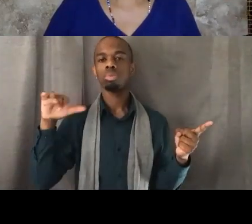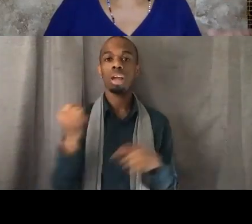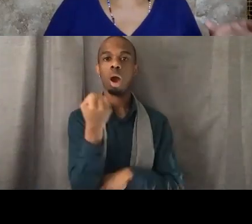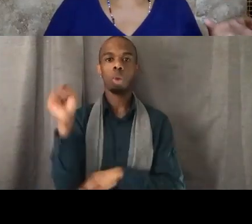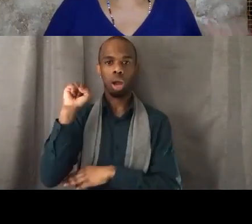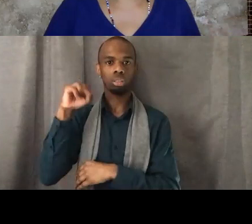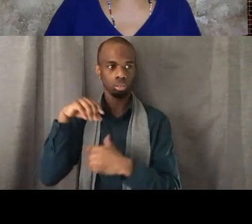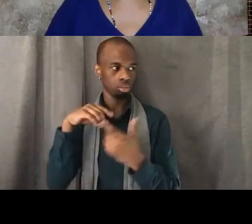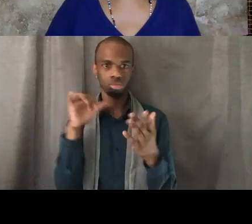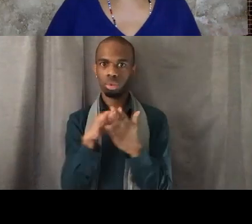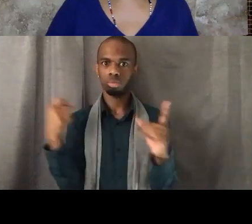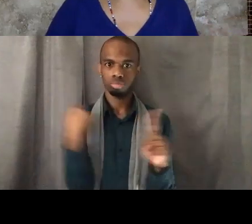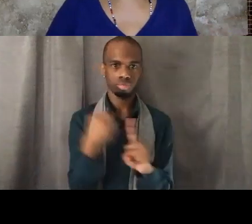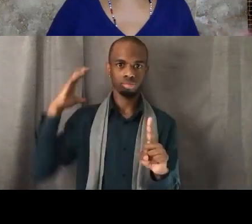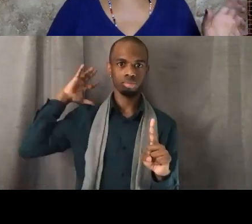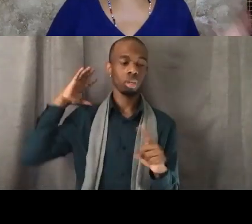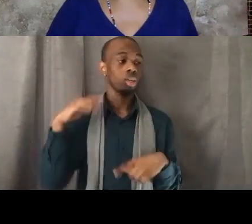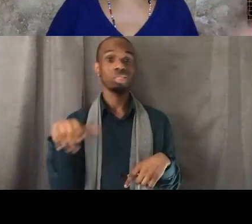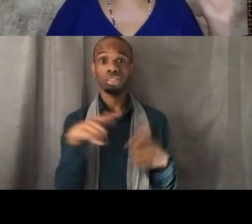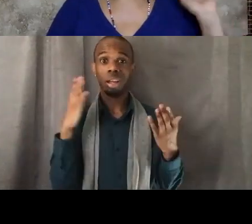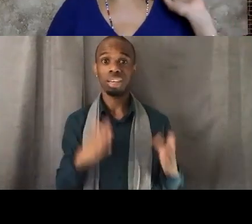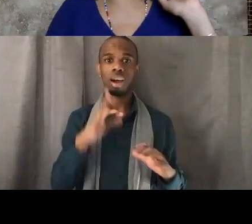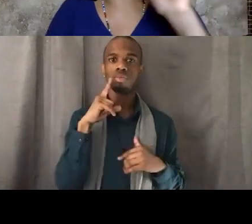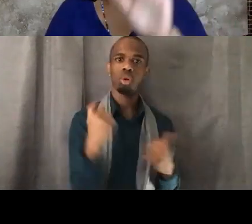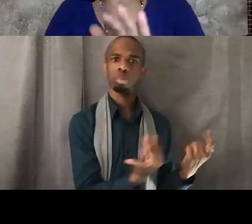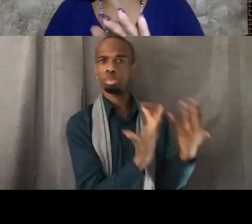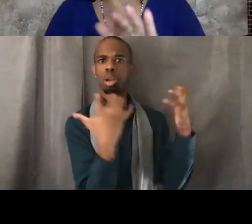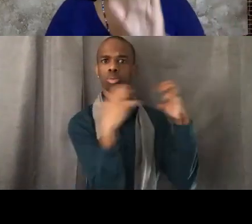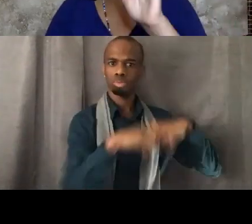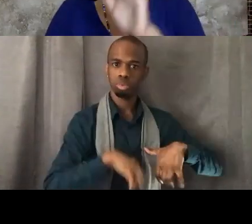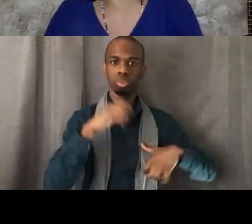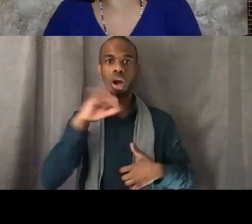of Black-owned businesses that were situated to the south.